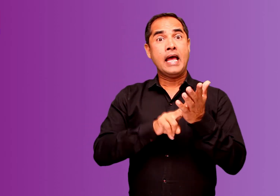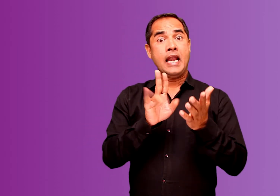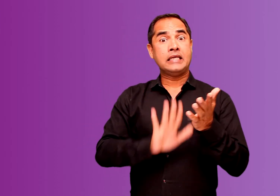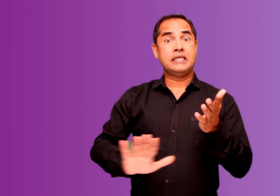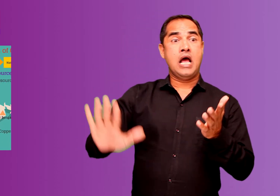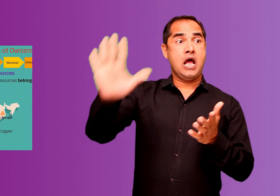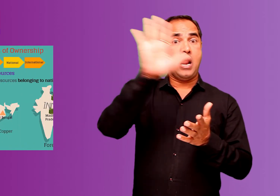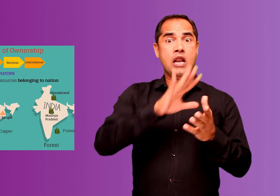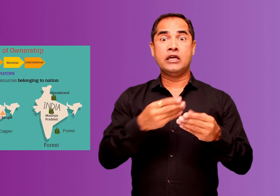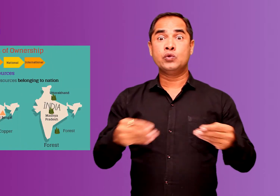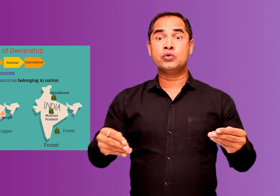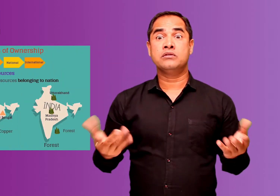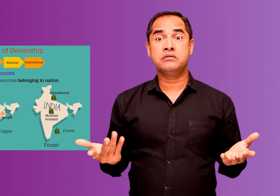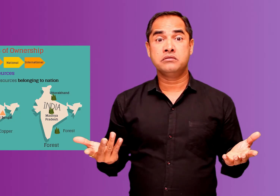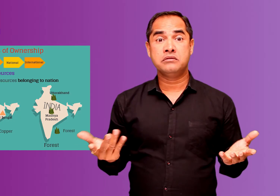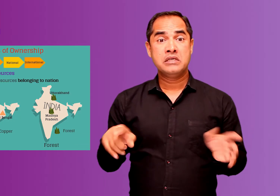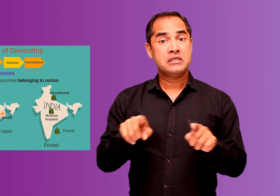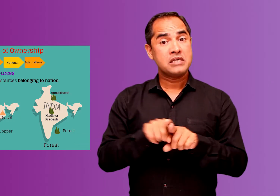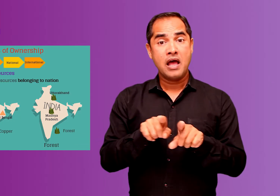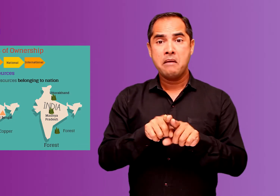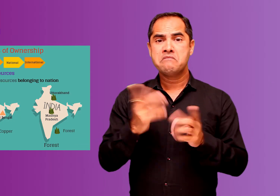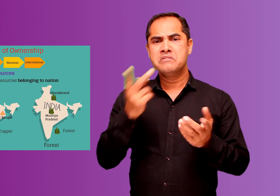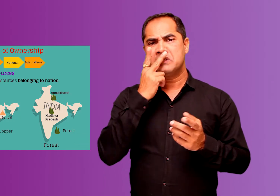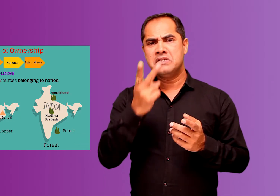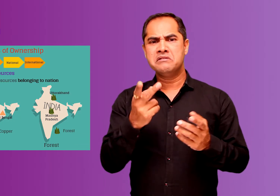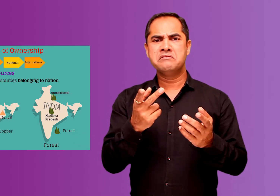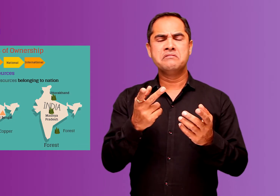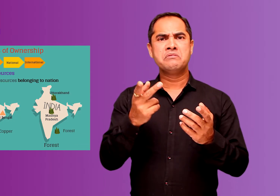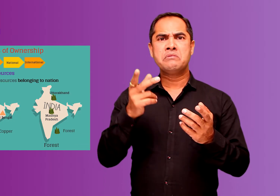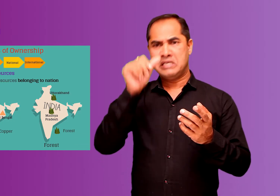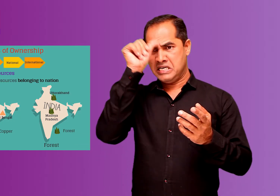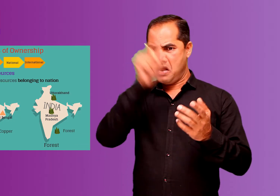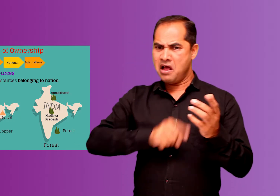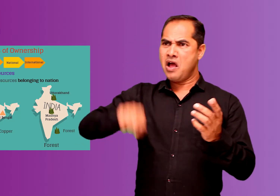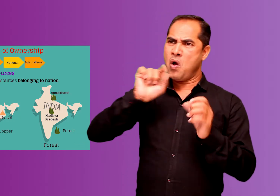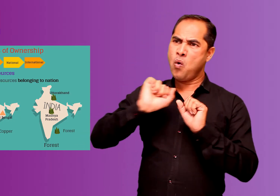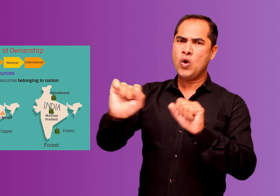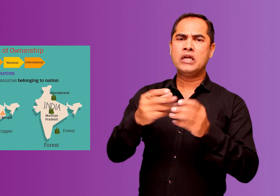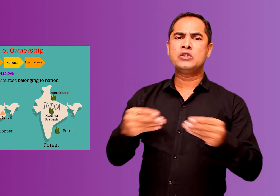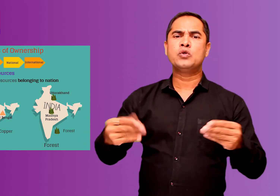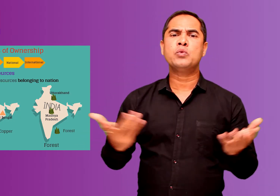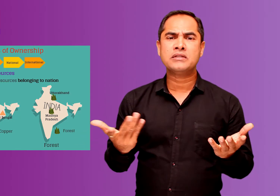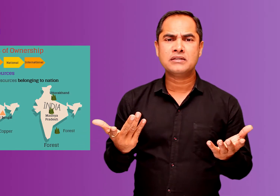community owned resources next national resources these are the resources owned